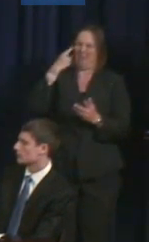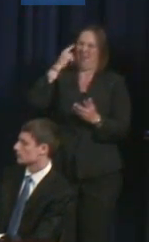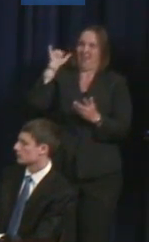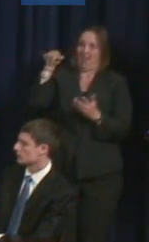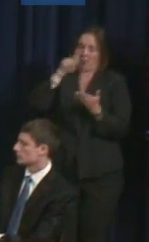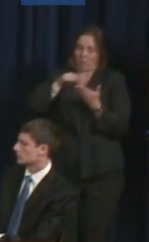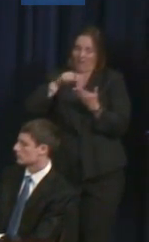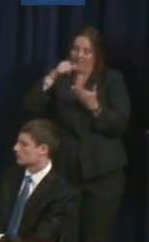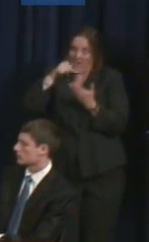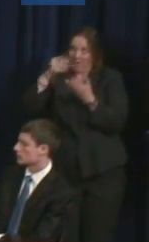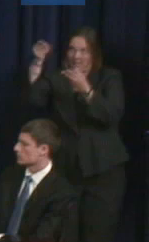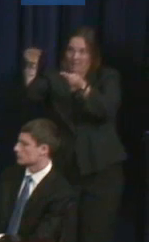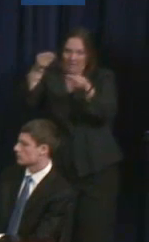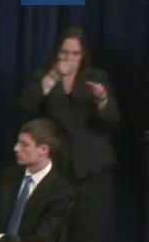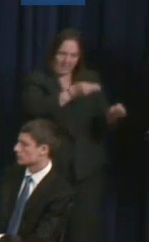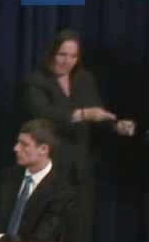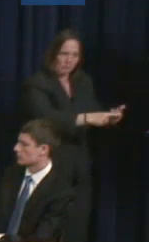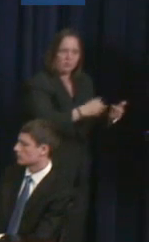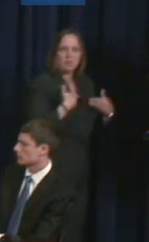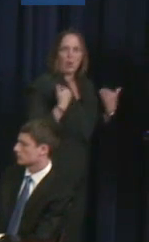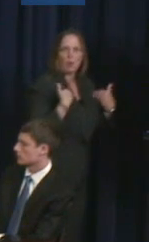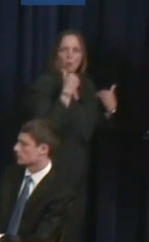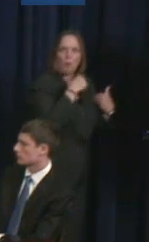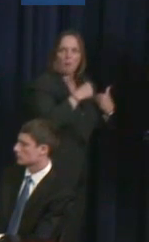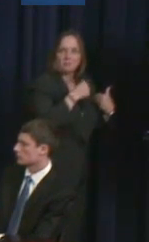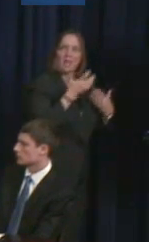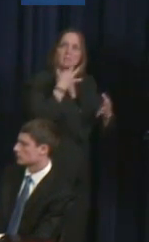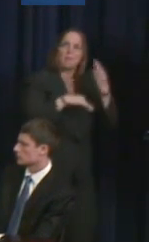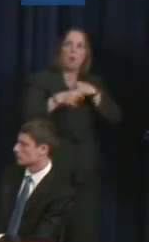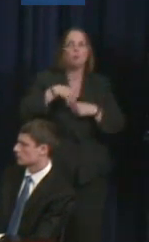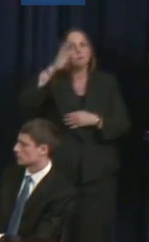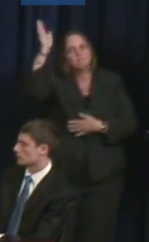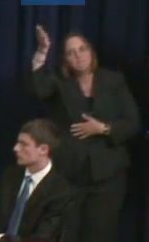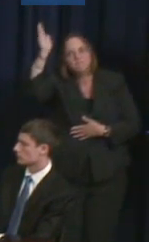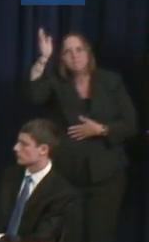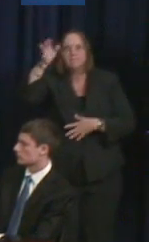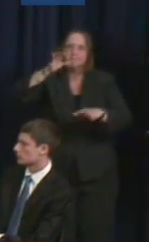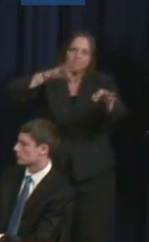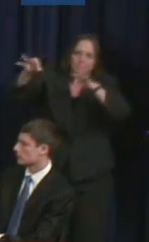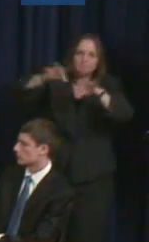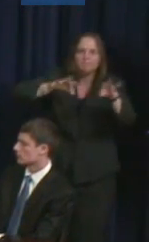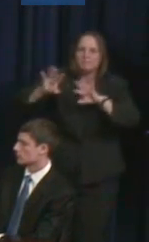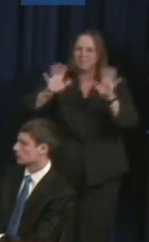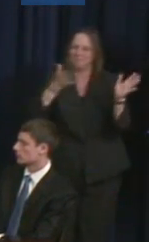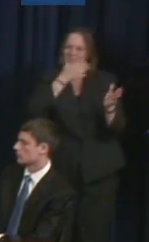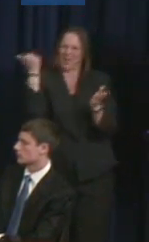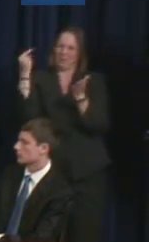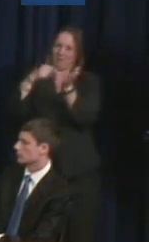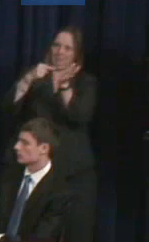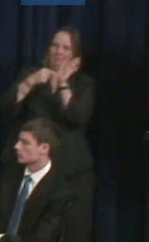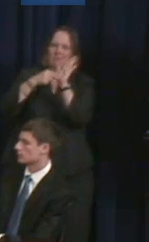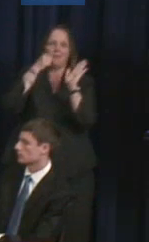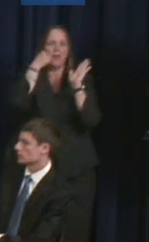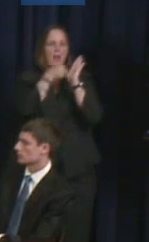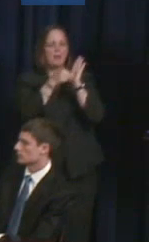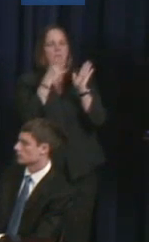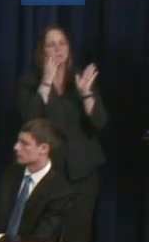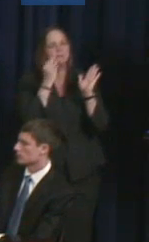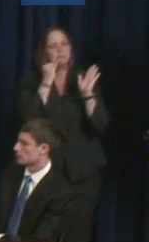mentoring program serves young women between the ages of 14 and 26.